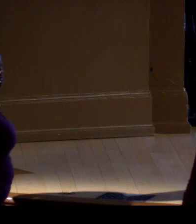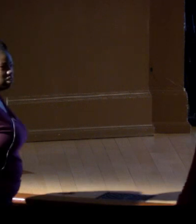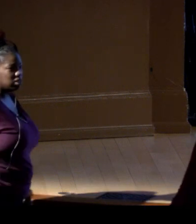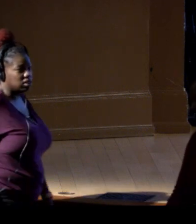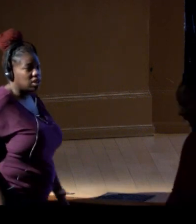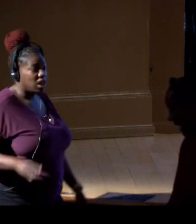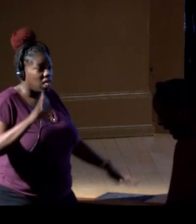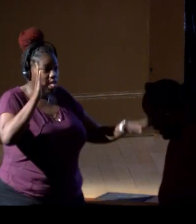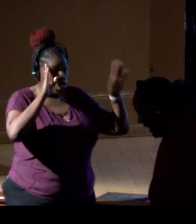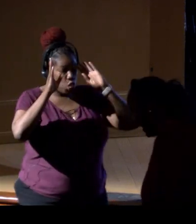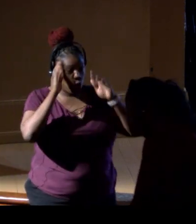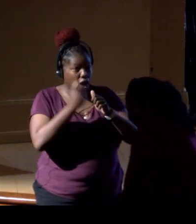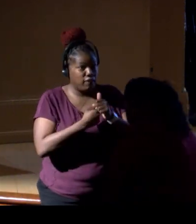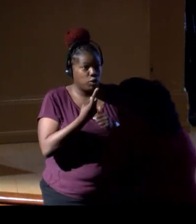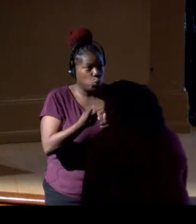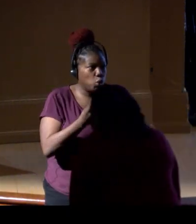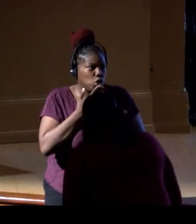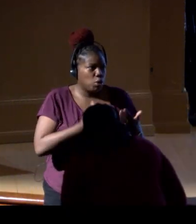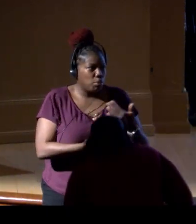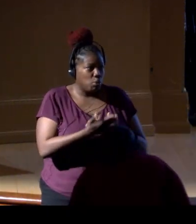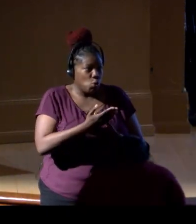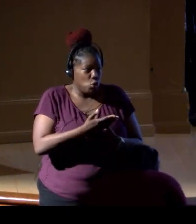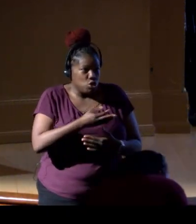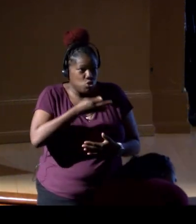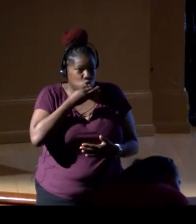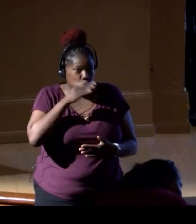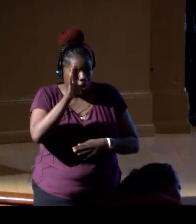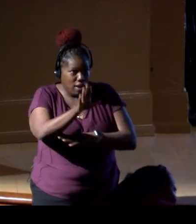Hi, everyone. Good morning, good almost afternoon.